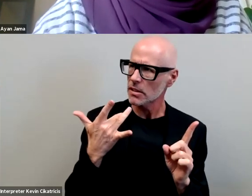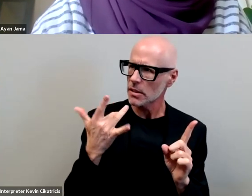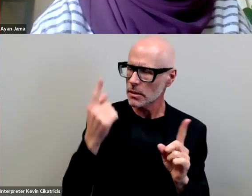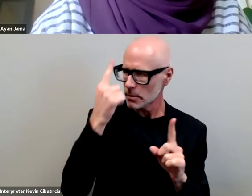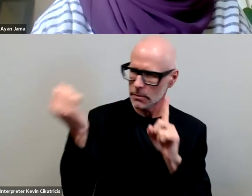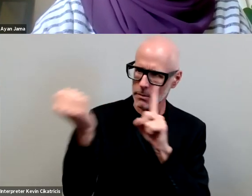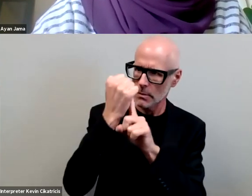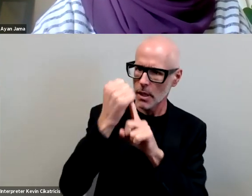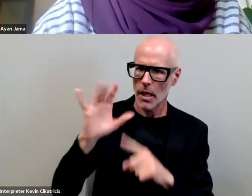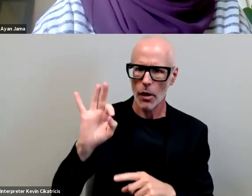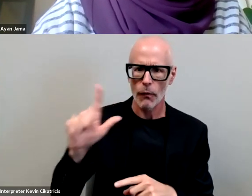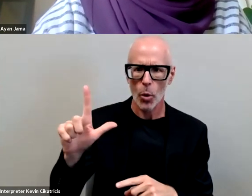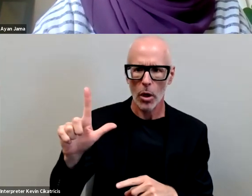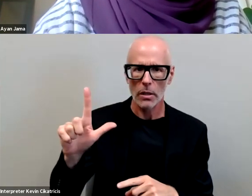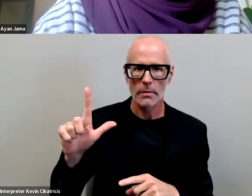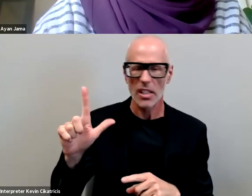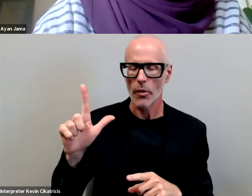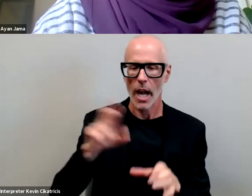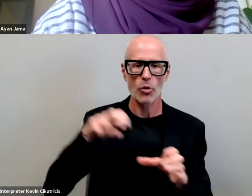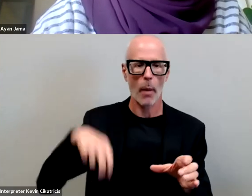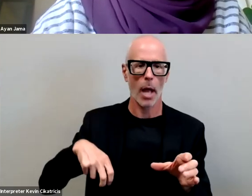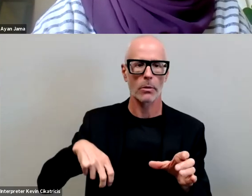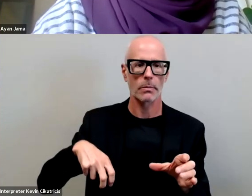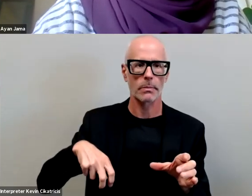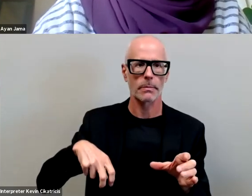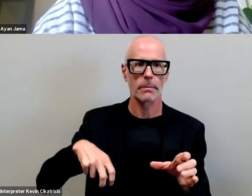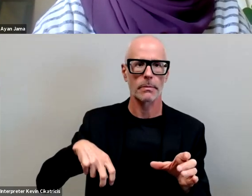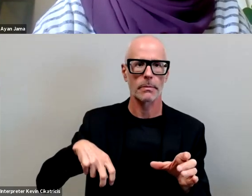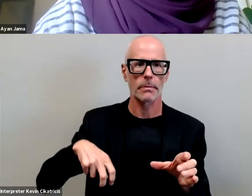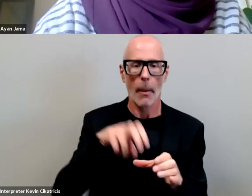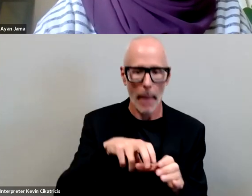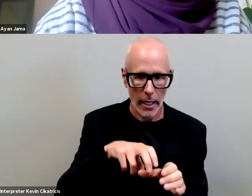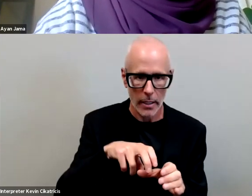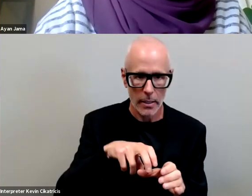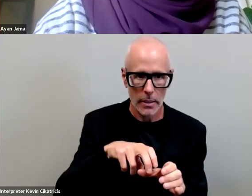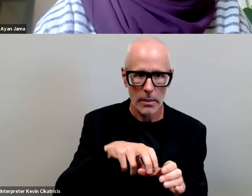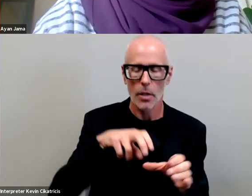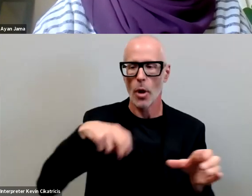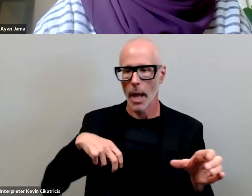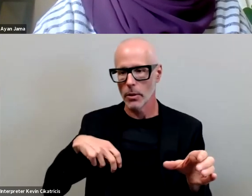and so then i would drop out and come back and drop out and come back and no one should ever feel